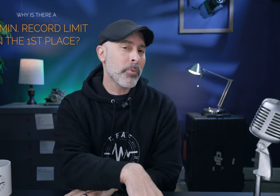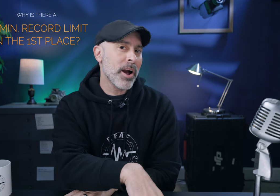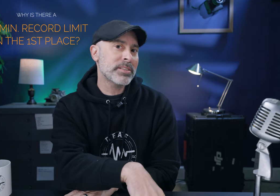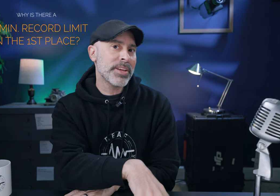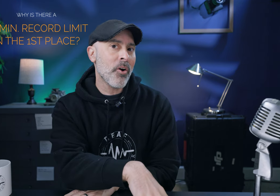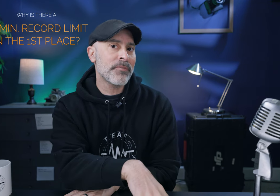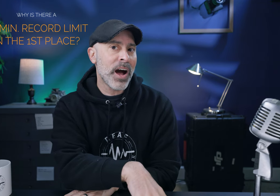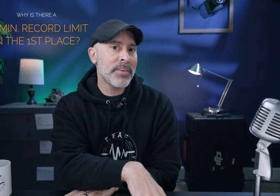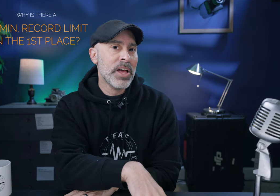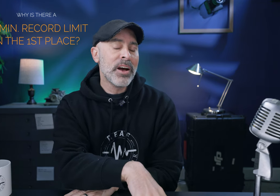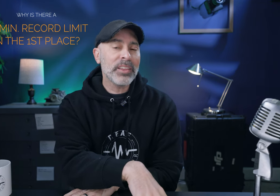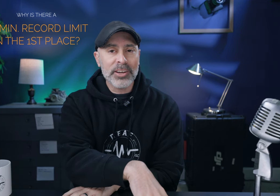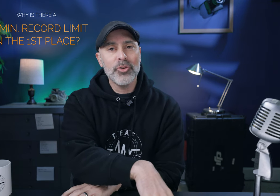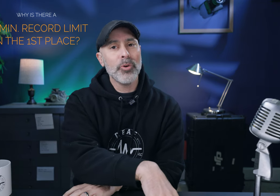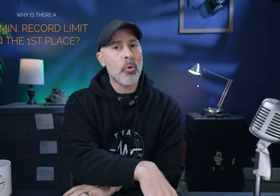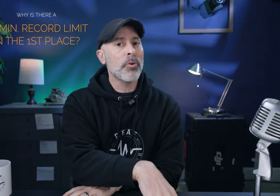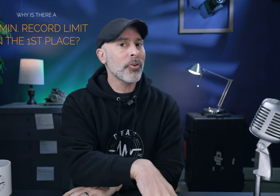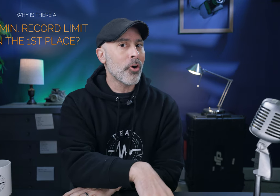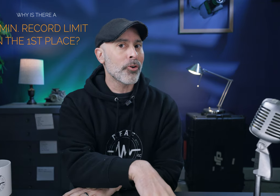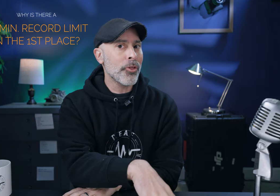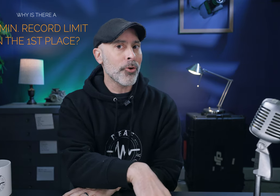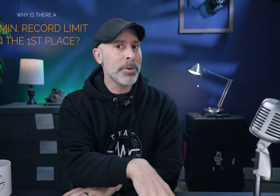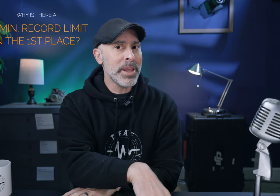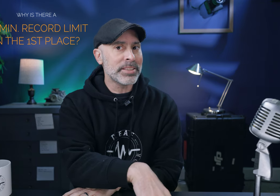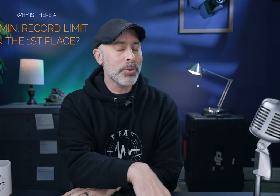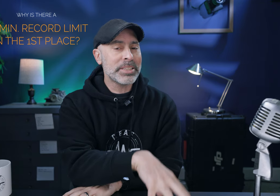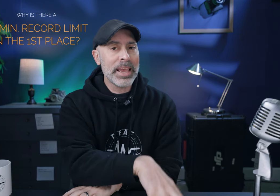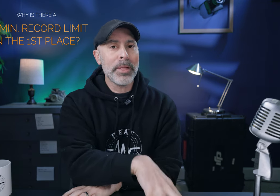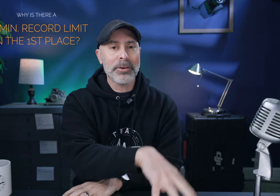the price of the R5 allows you to record for longer than 30 minutes so it seemed like there